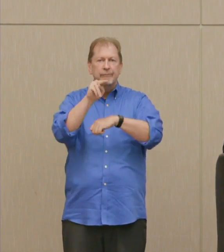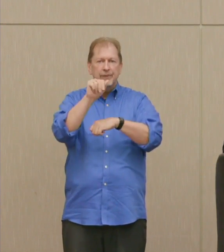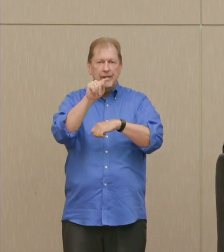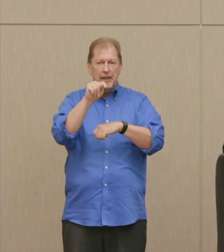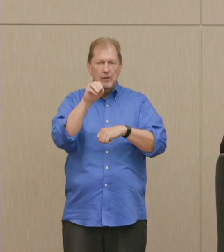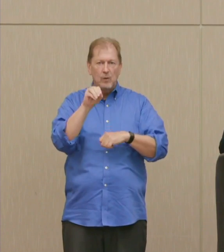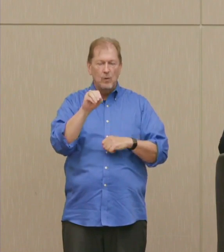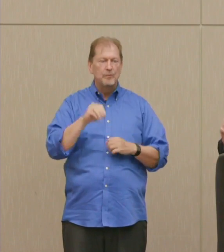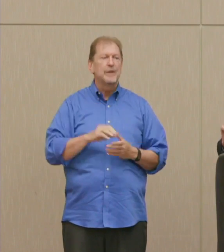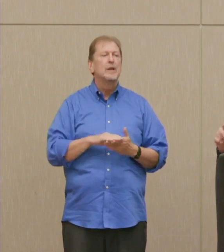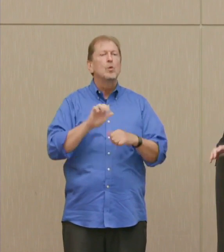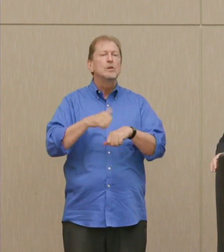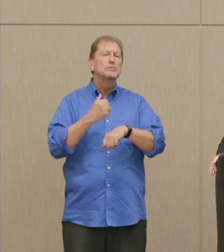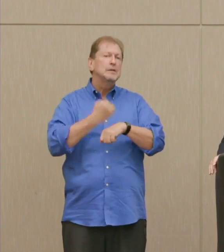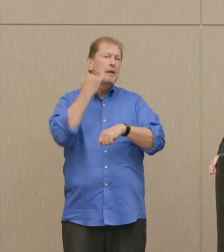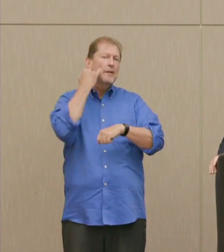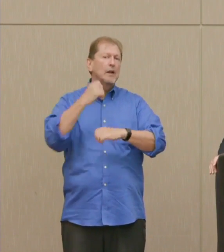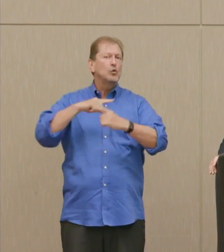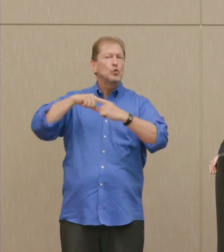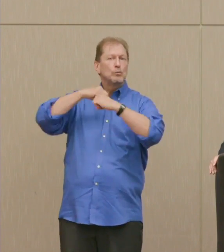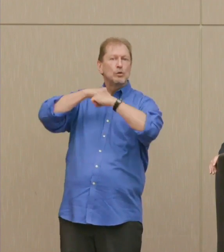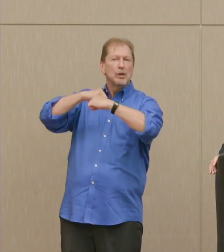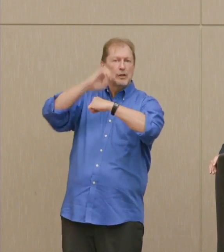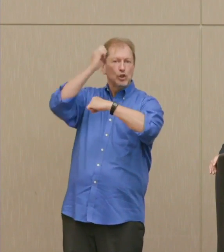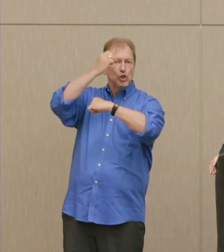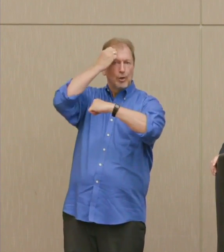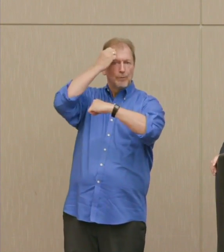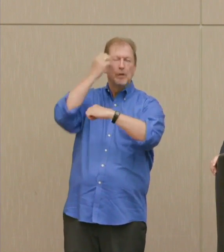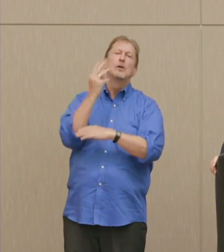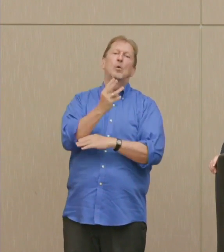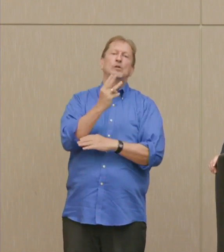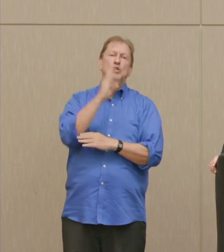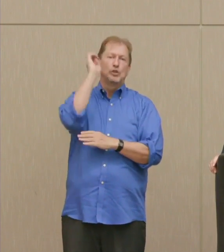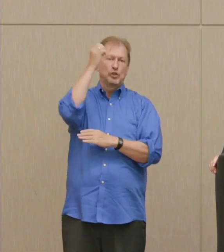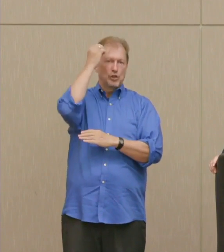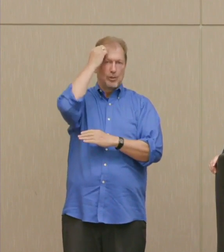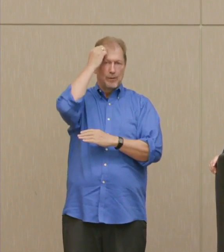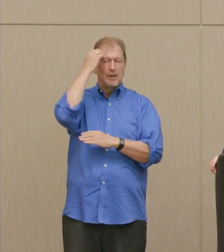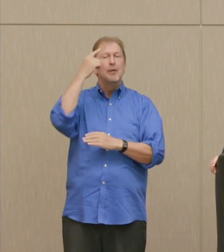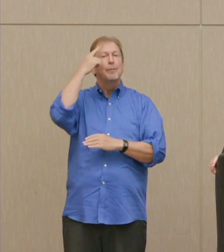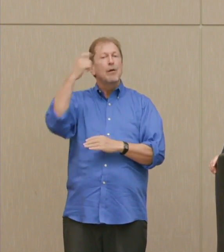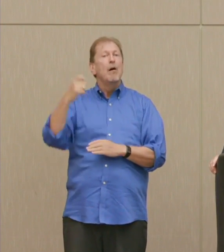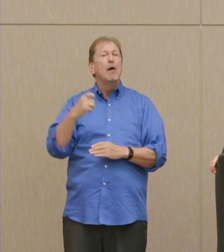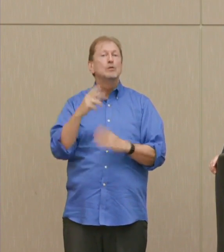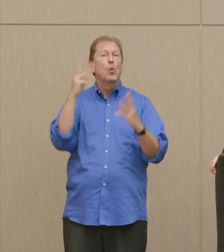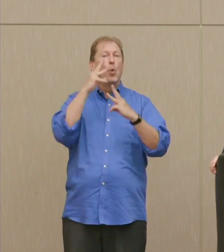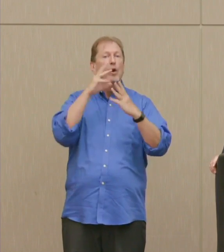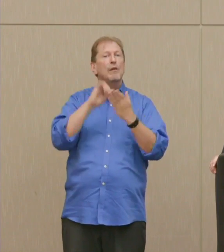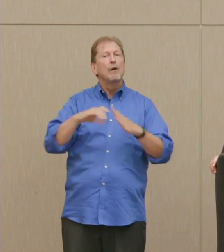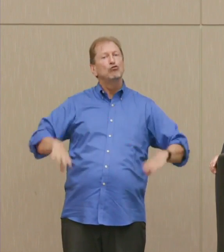on the notion that to protect Europe, west Europe, from a possible Russian attack, the